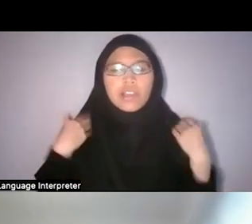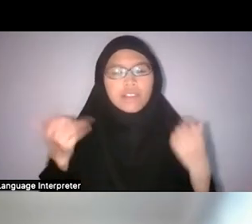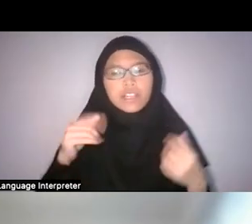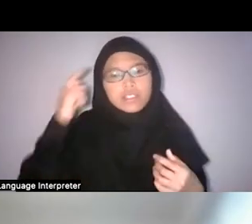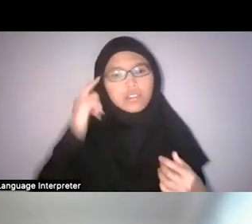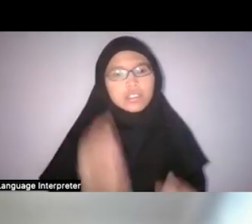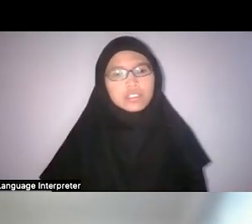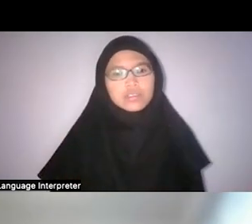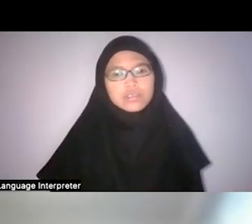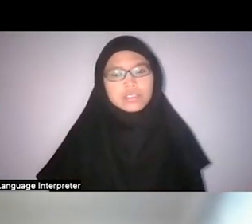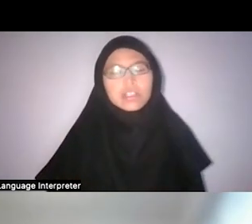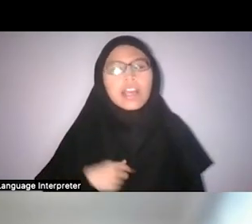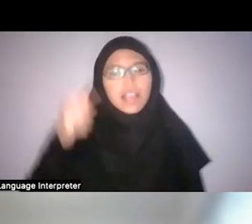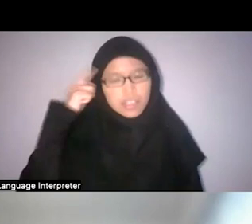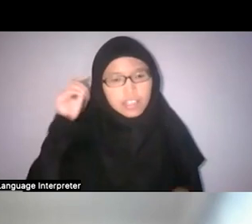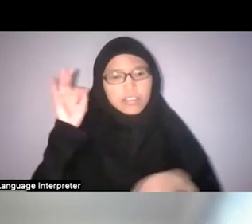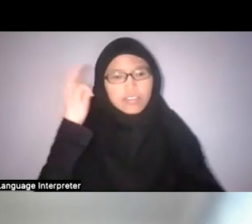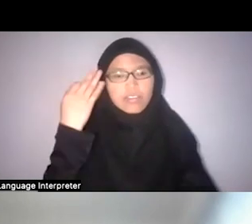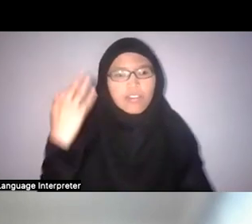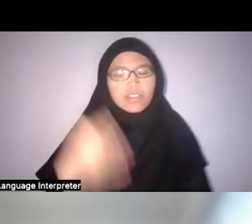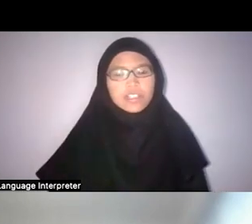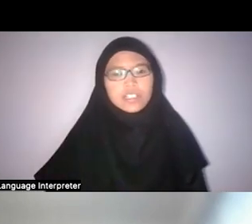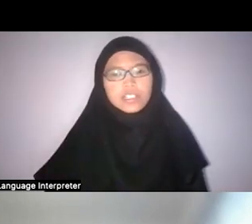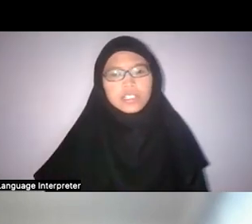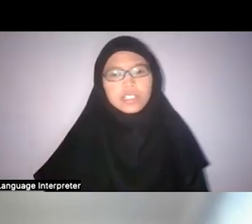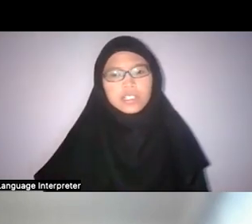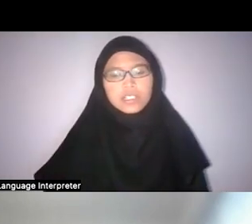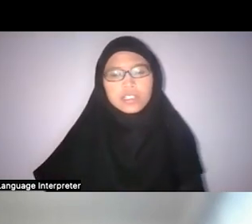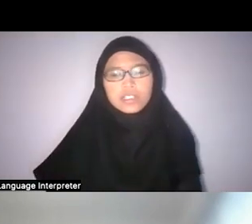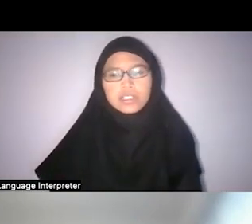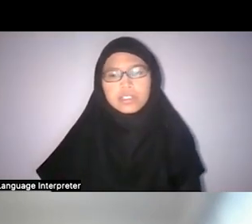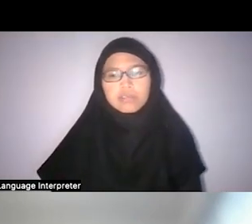Khairulddin: Yeah I think forest is kind of…